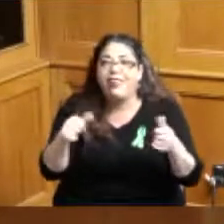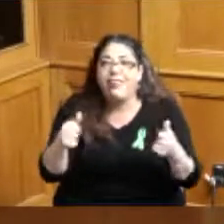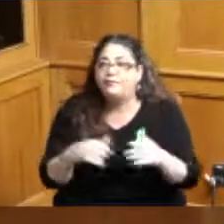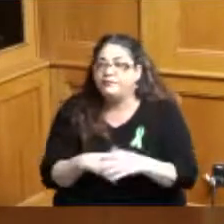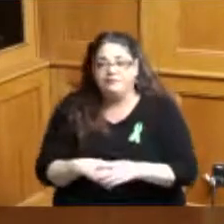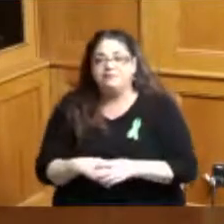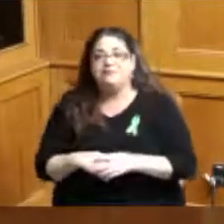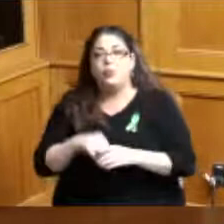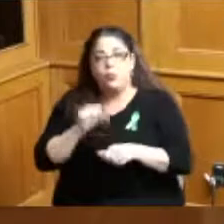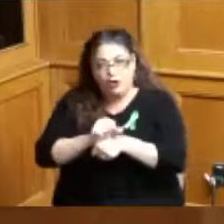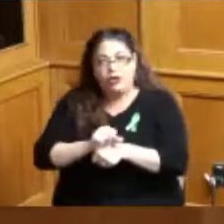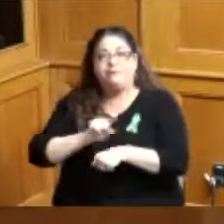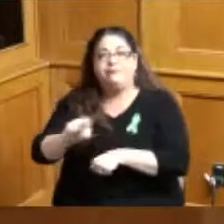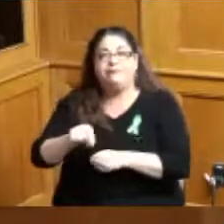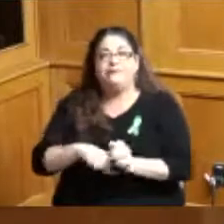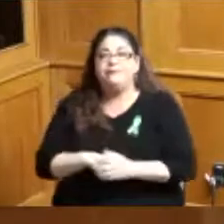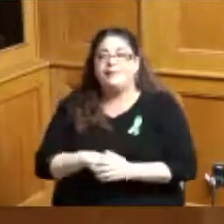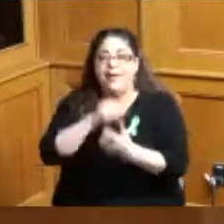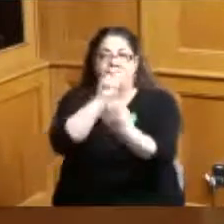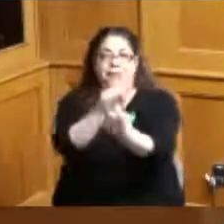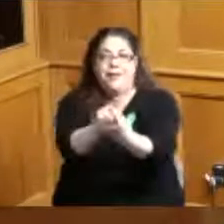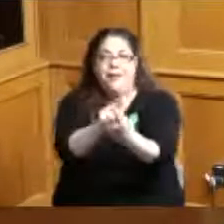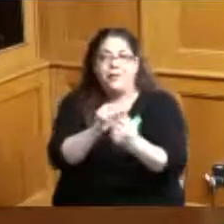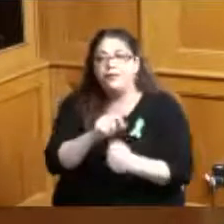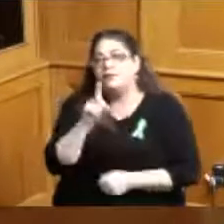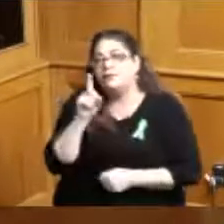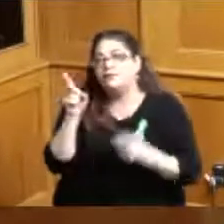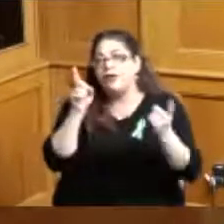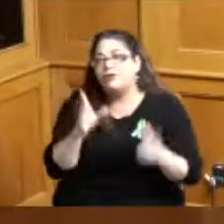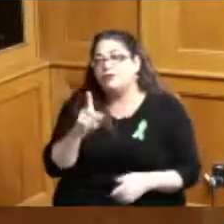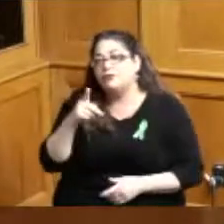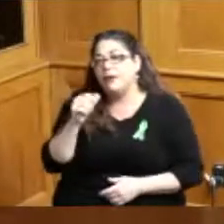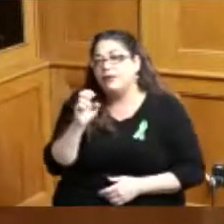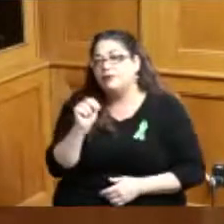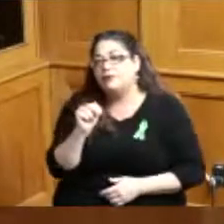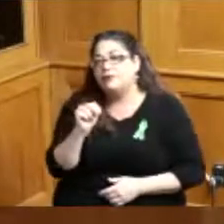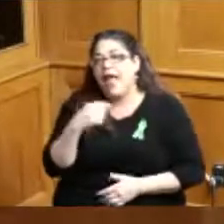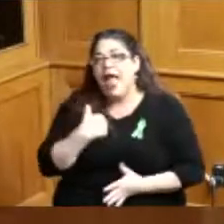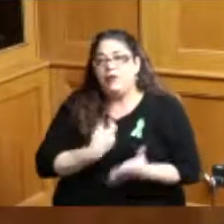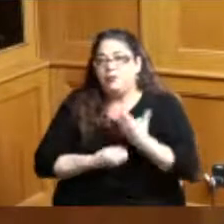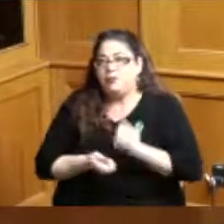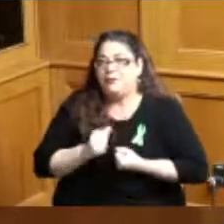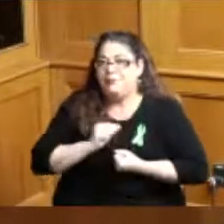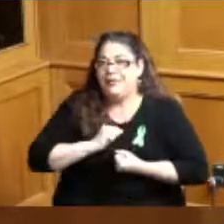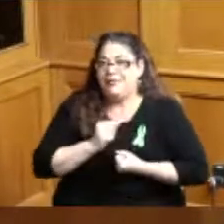when I met with Director pat and I was just had to curb my enthusiasm because it's so strategically